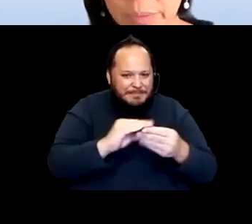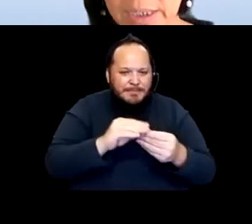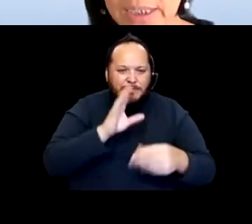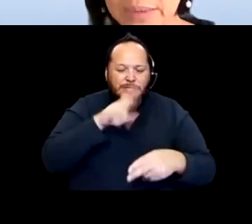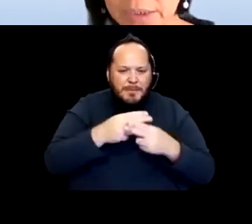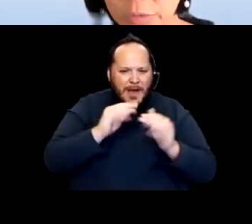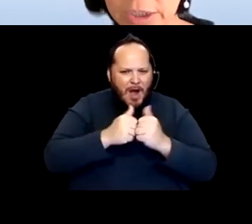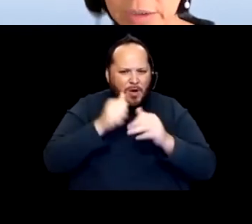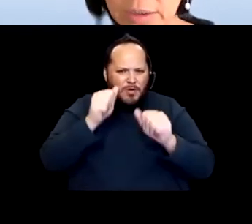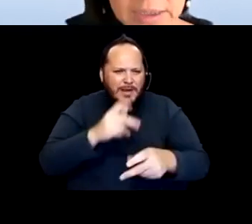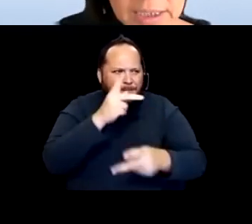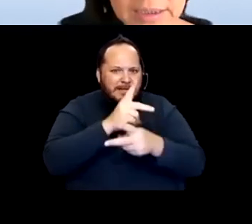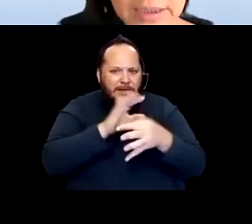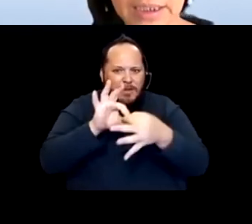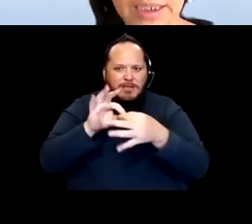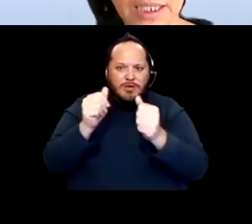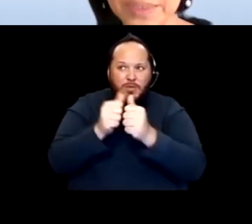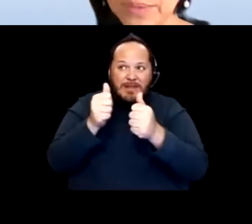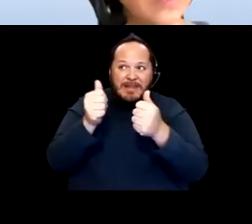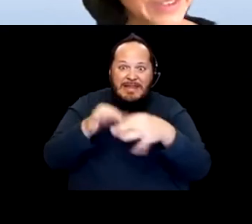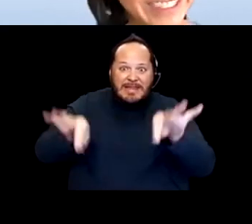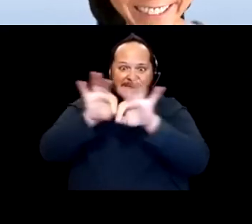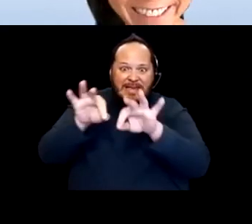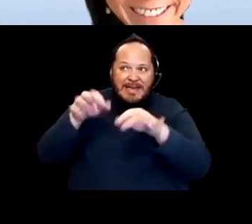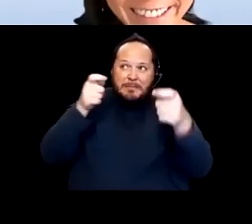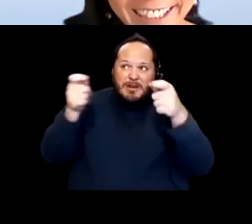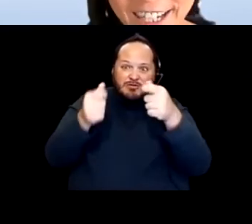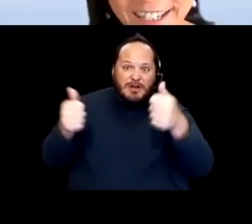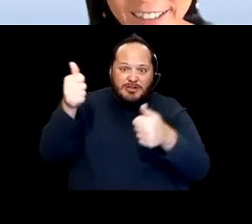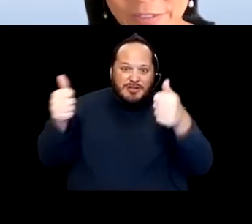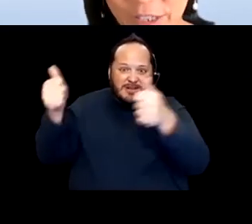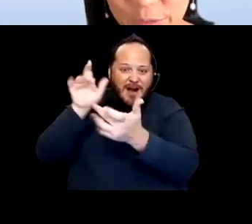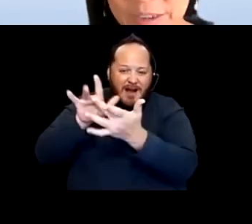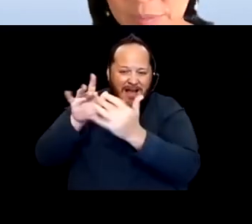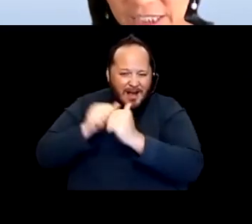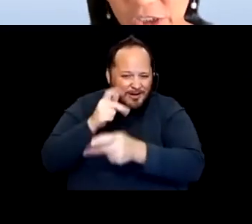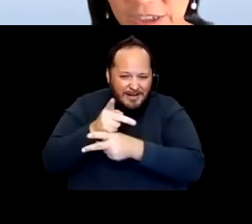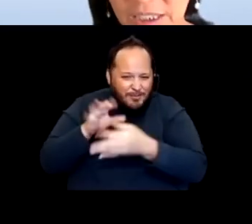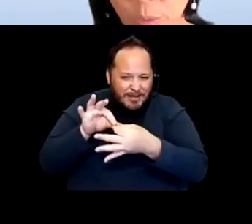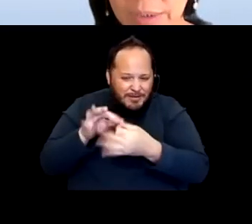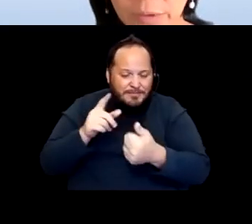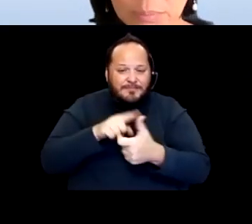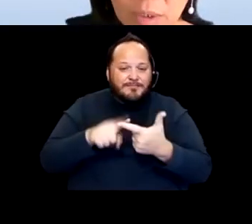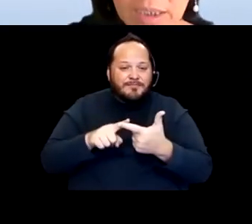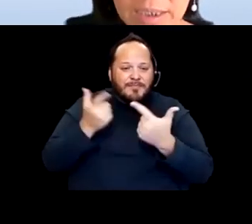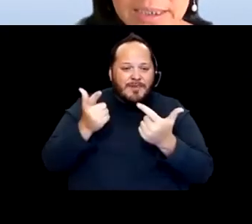with key administration contacts. He was very good at that. Fostering communication and working for a broad alliance